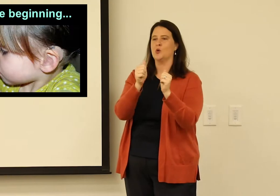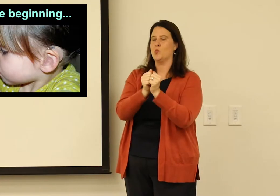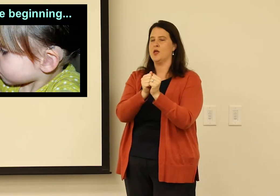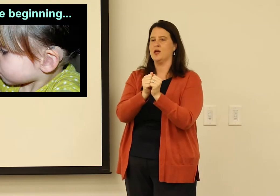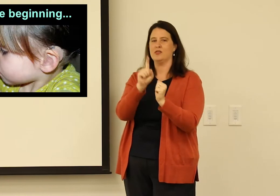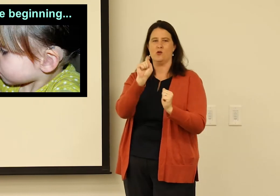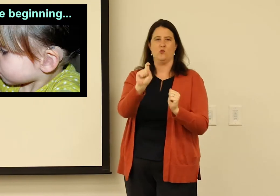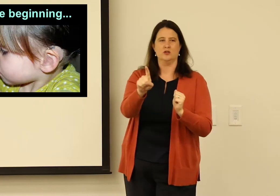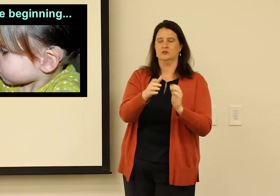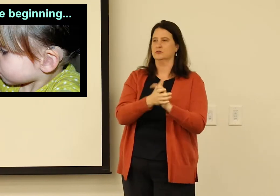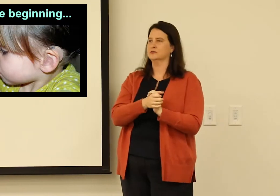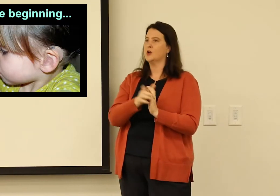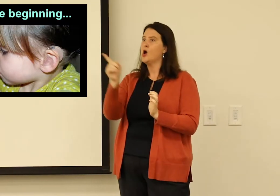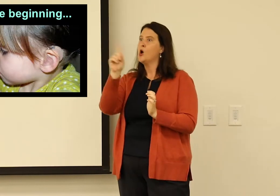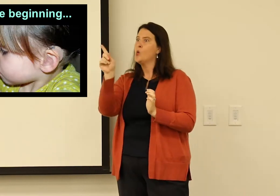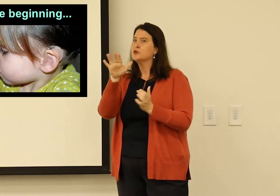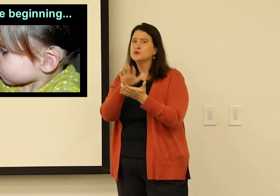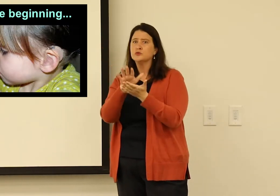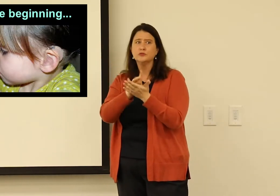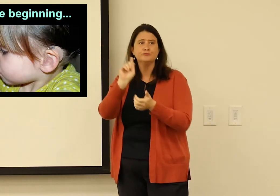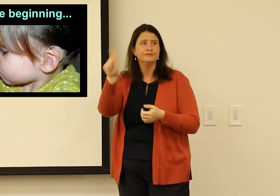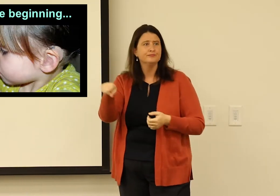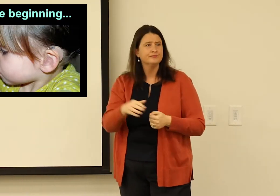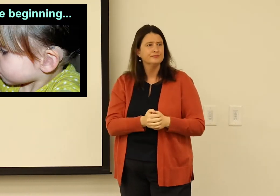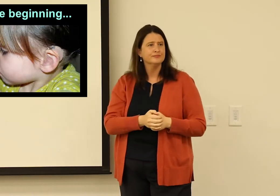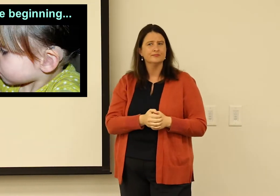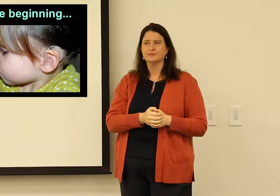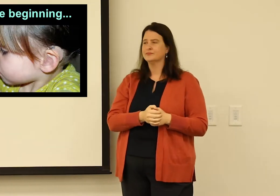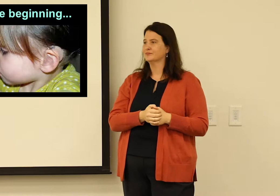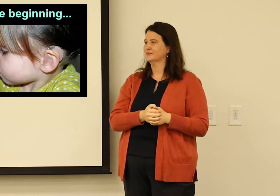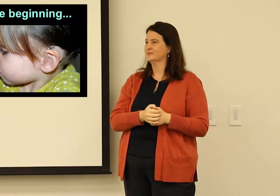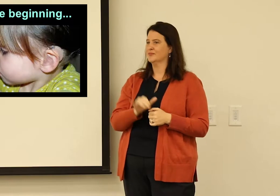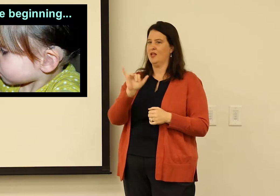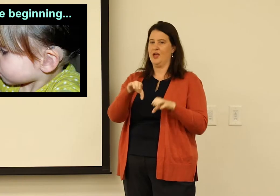So academics often start with the question. Where should we send her to school?